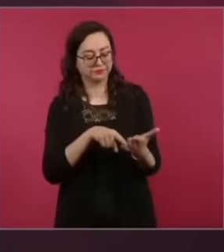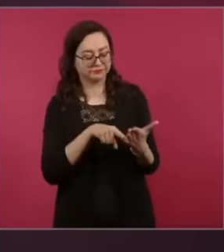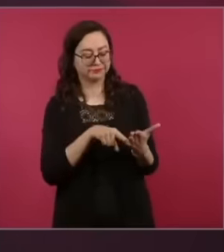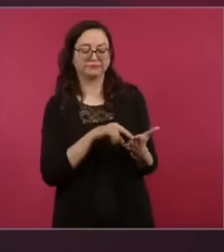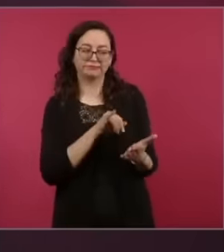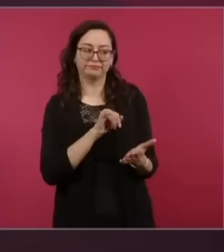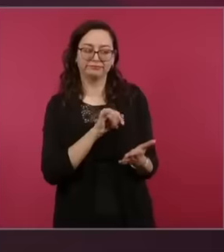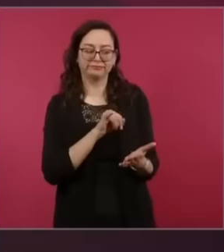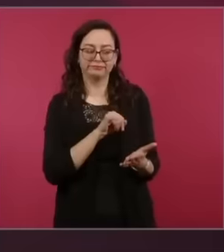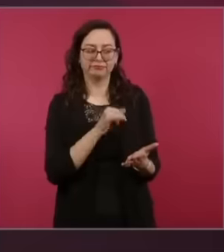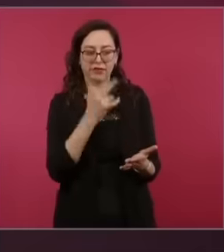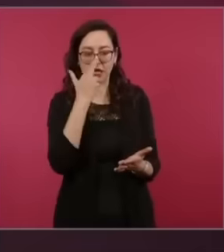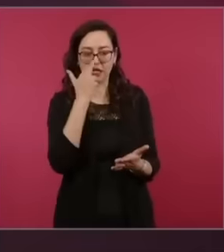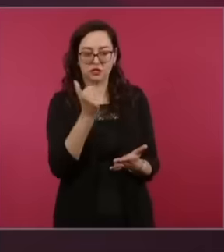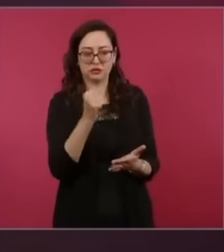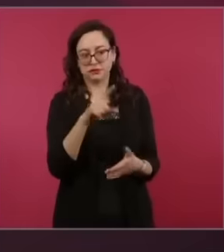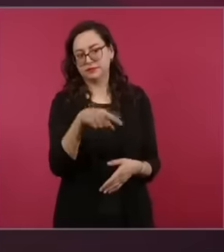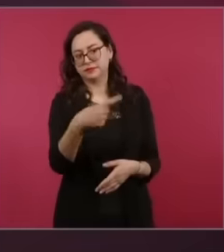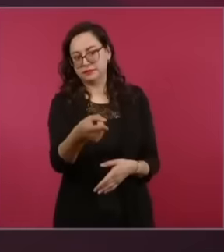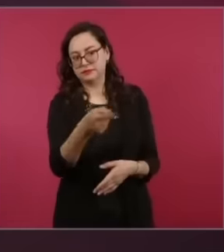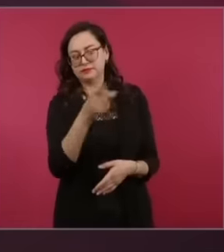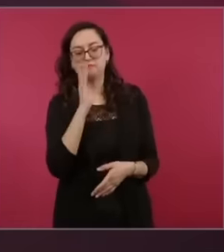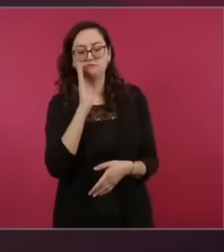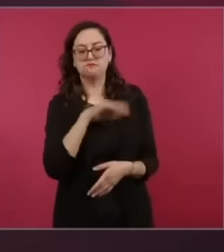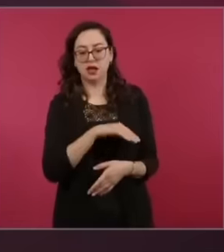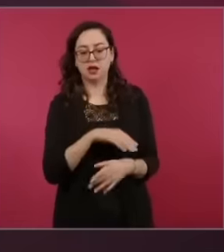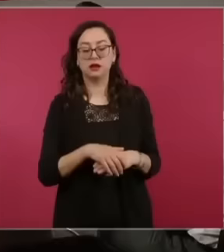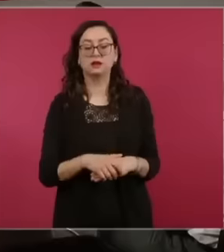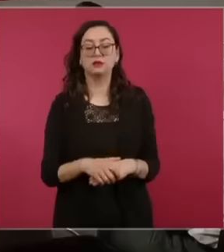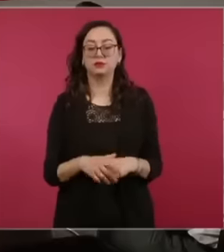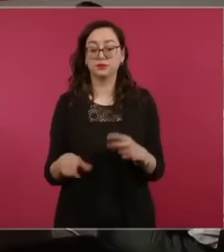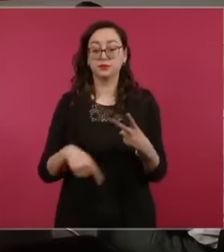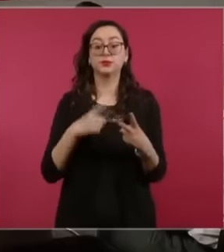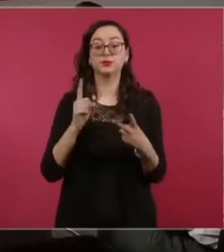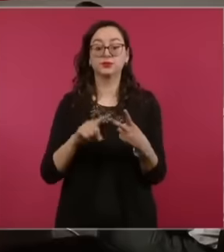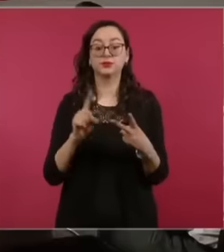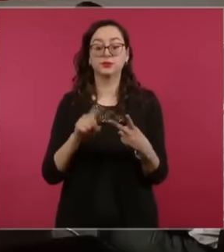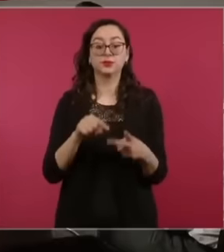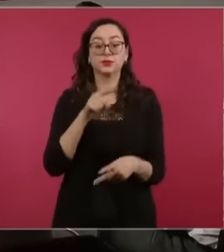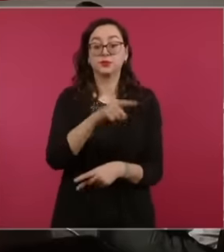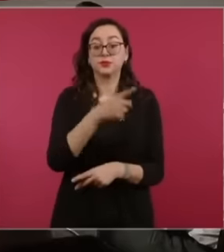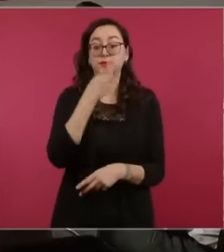It is also alleged by the group that the unconstitutionality of the laws